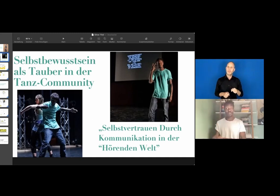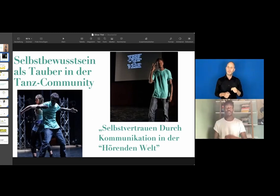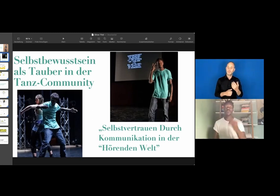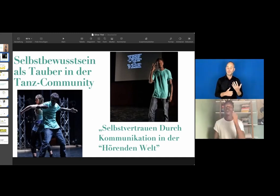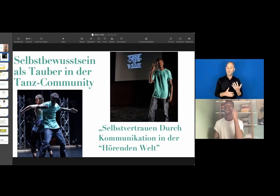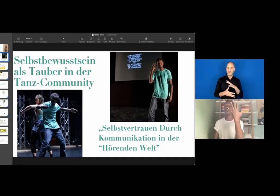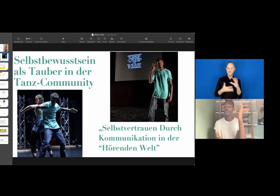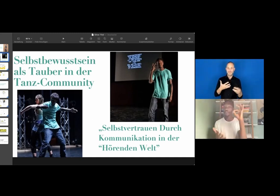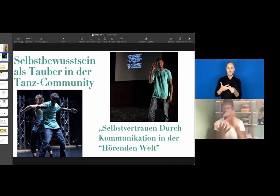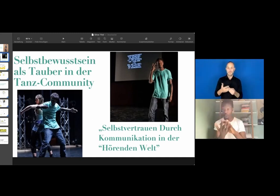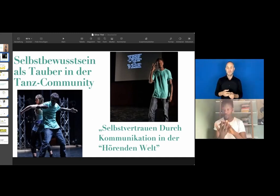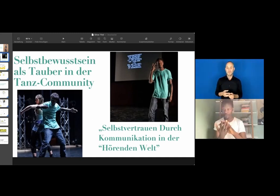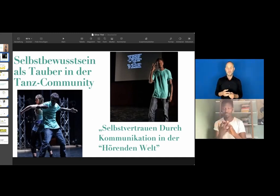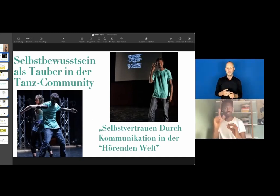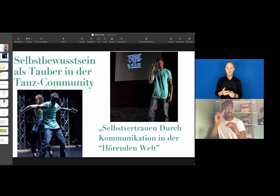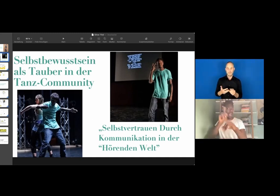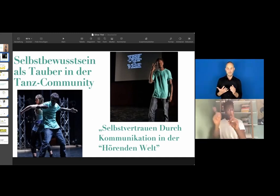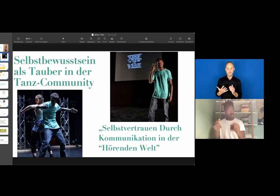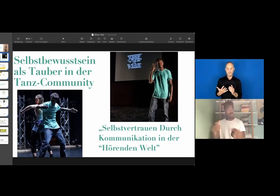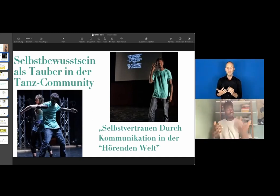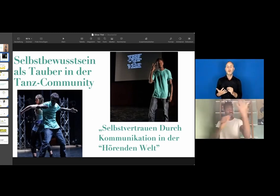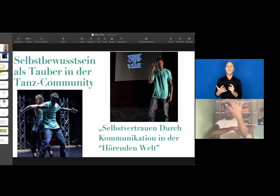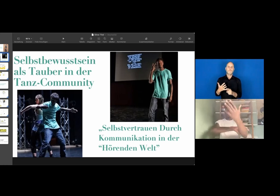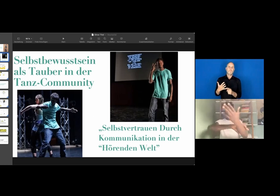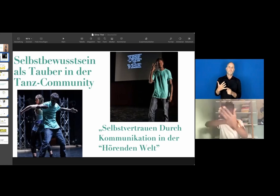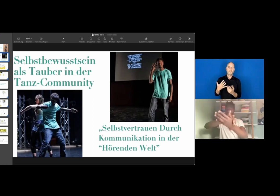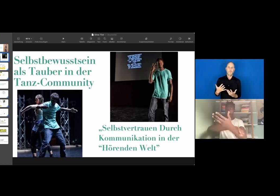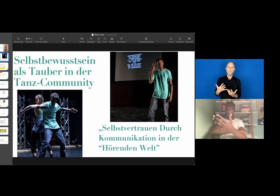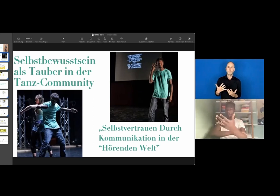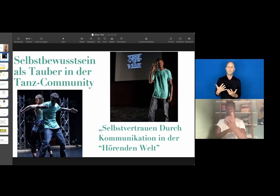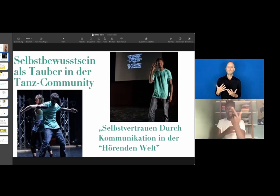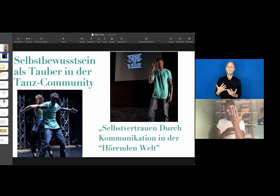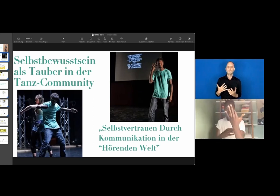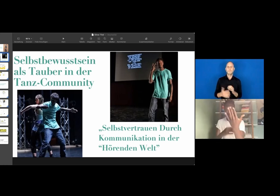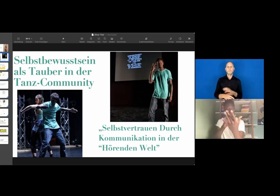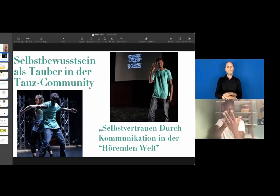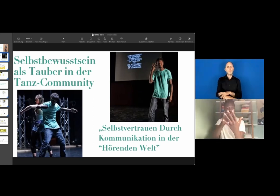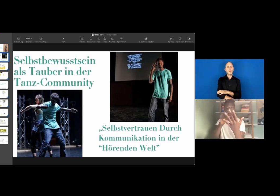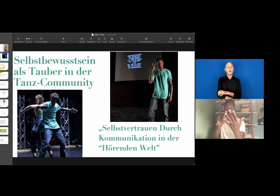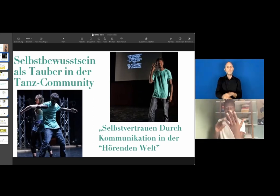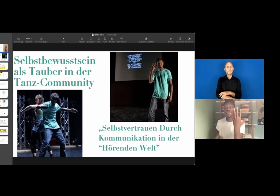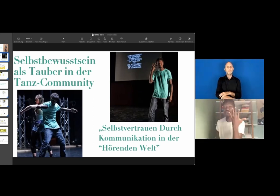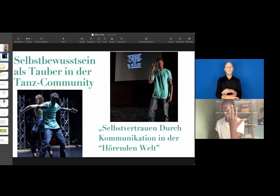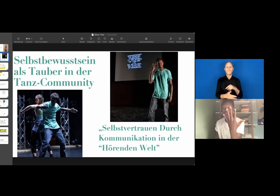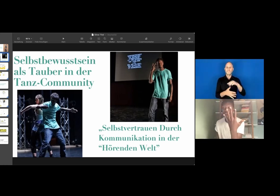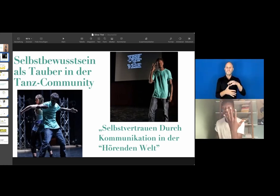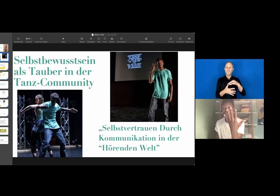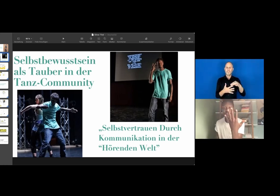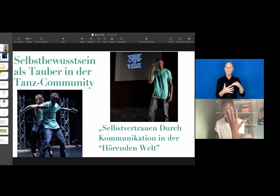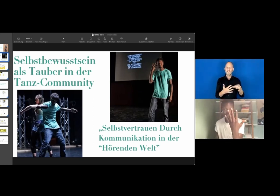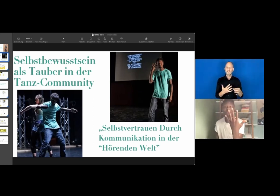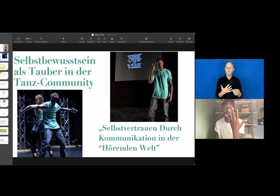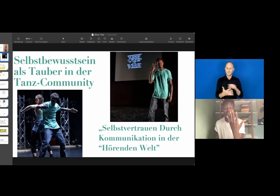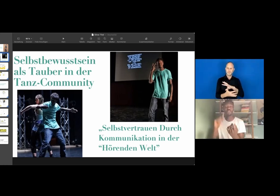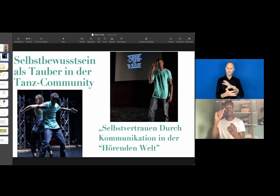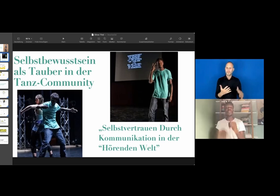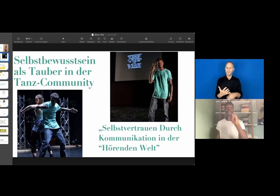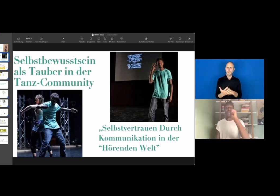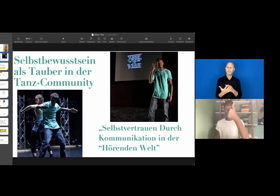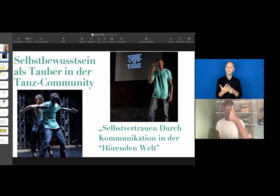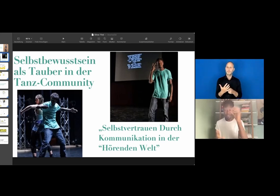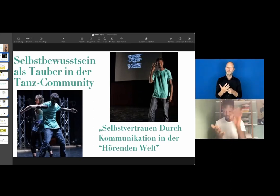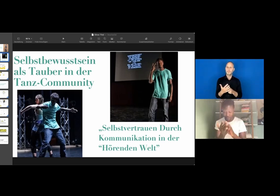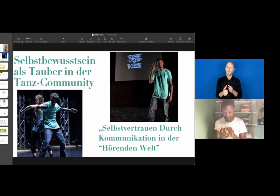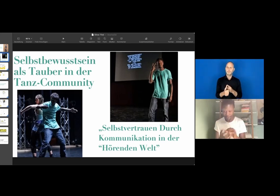And also in this way I have five points that became very important to me. The first one is...